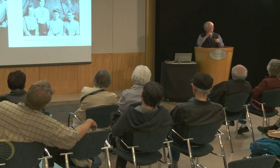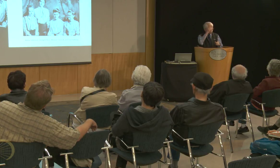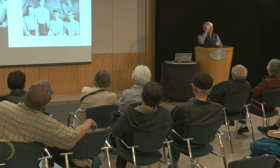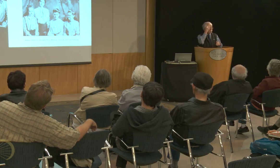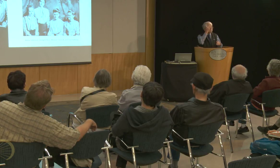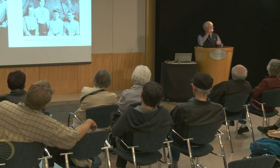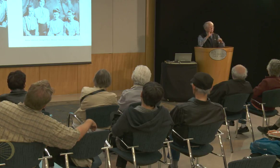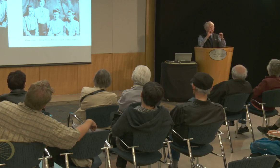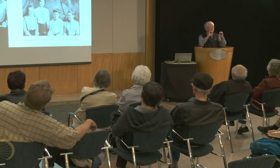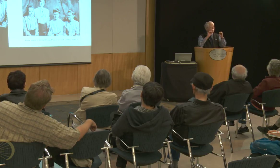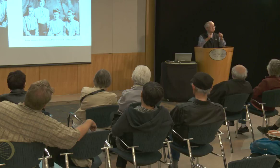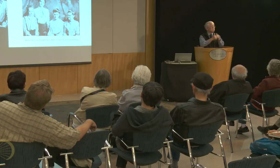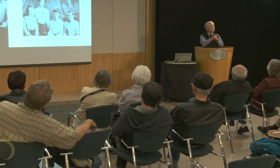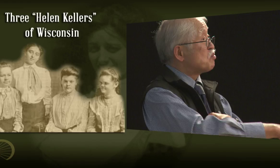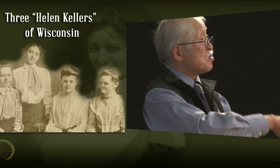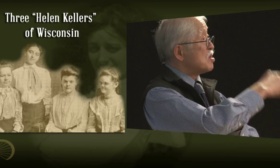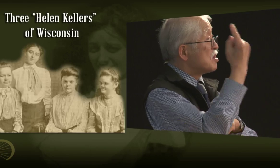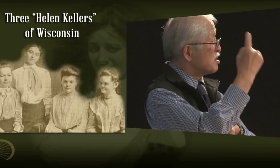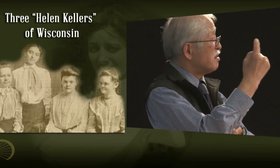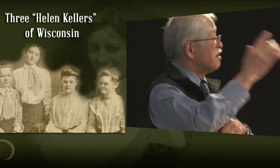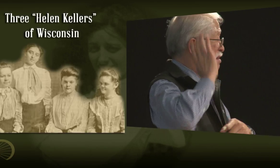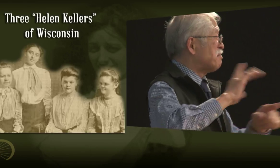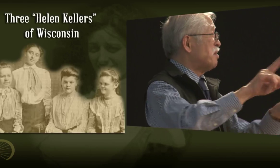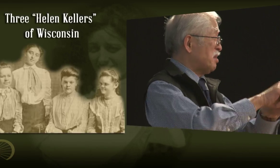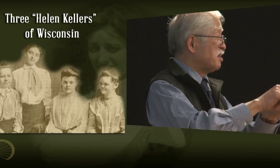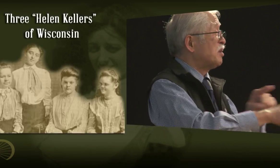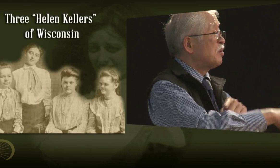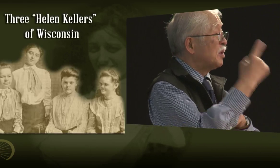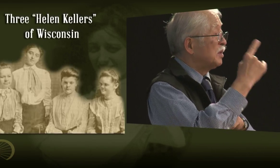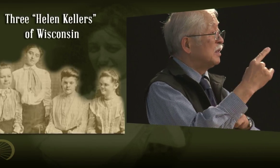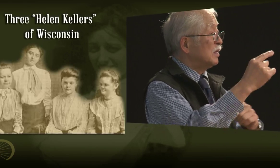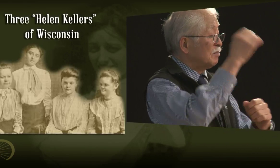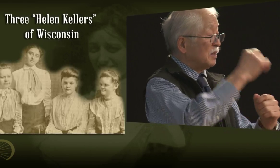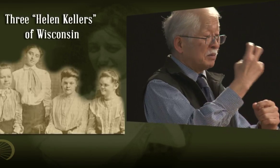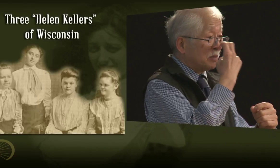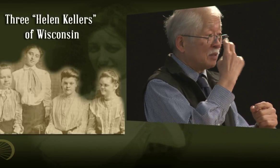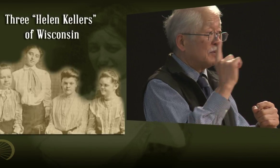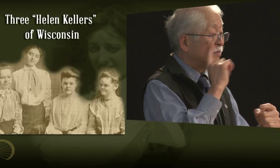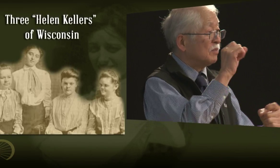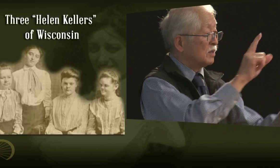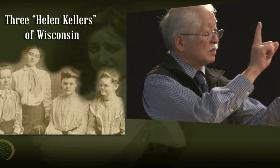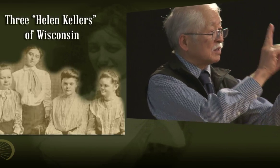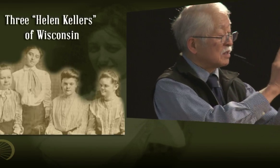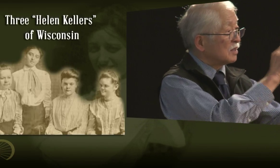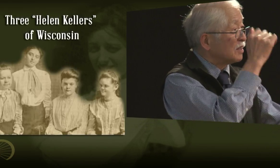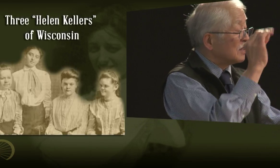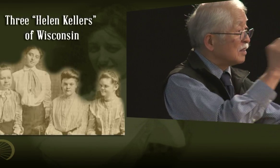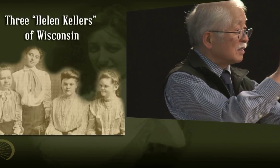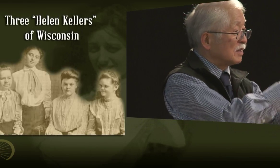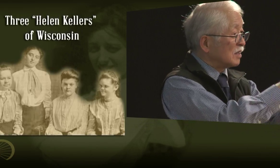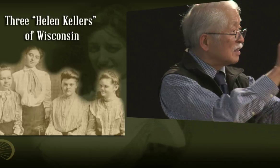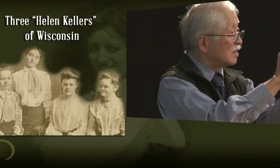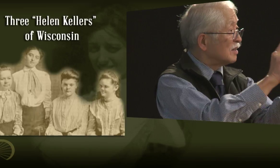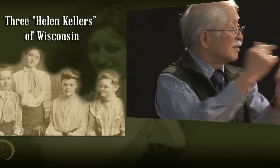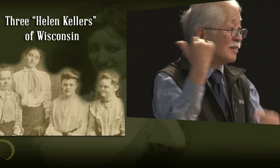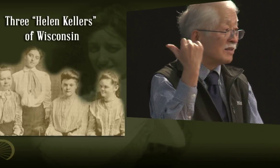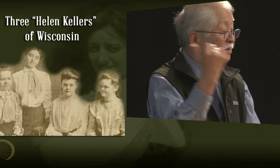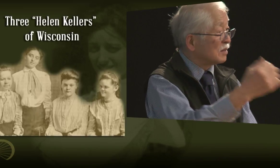about these three girls, with these three girls, and back then, it's pretty much true to this day,